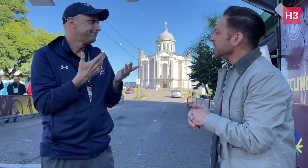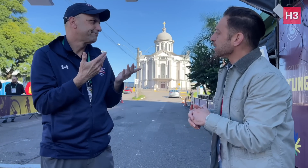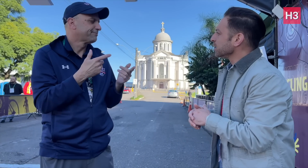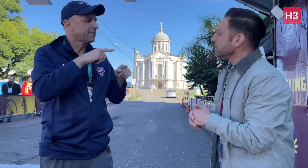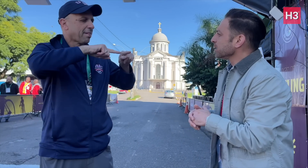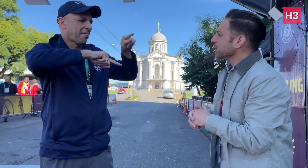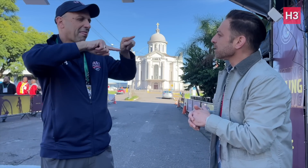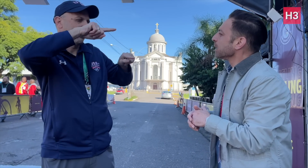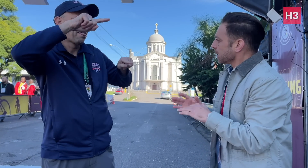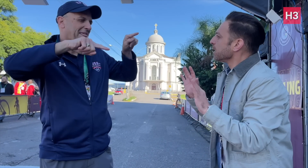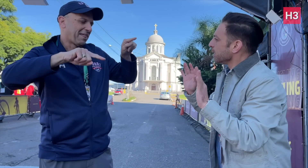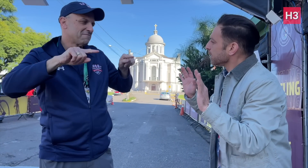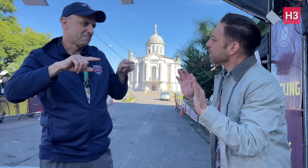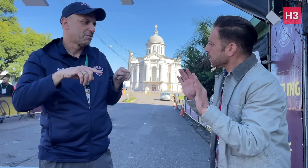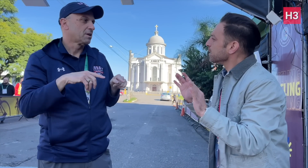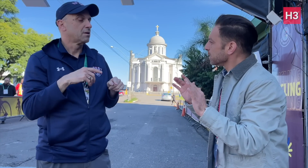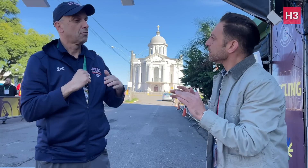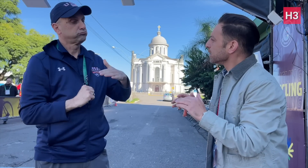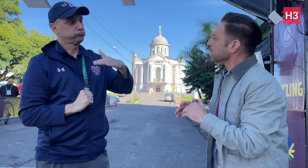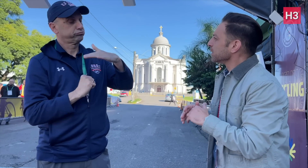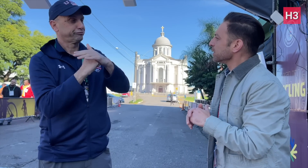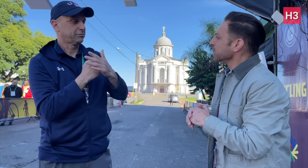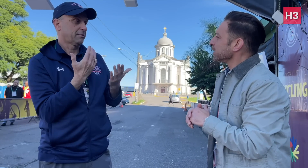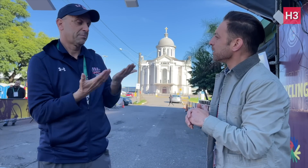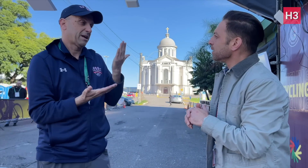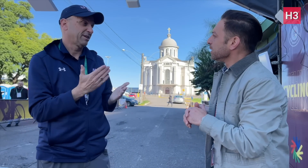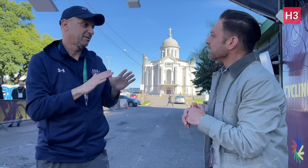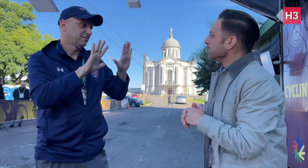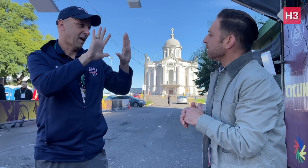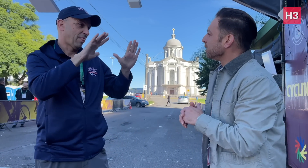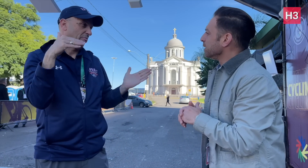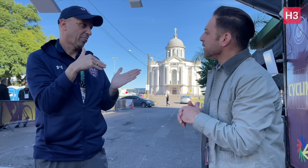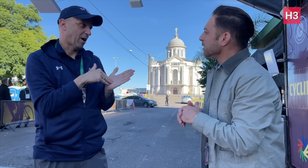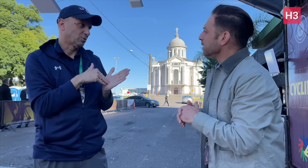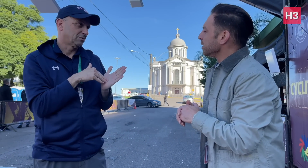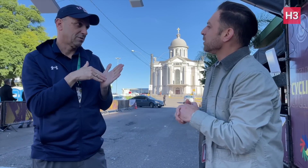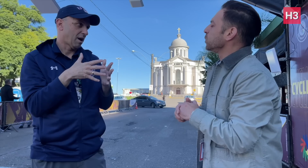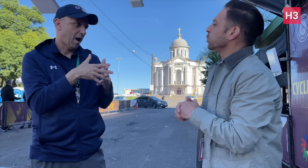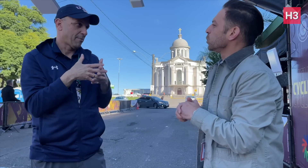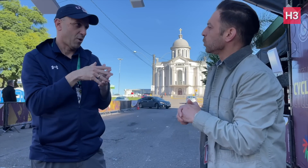The cost of a bicycle itself ranges